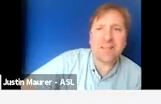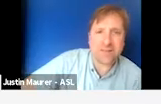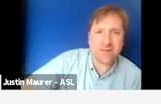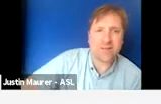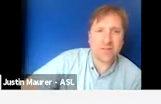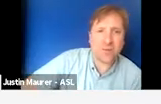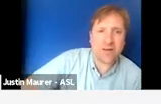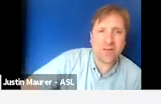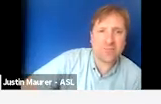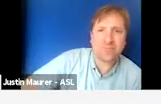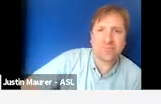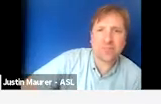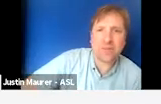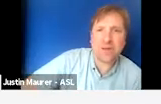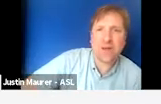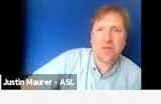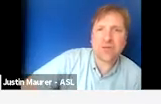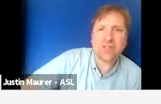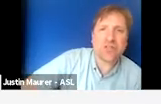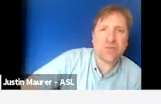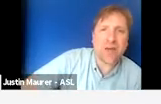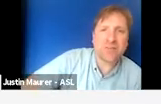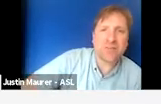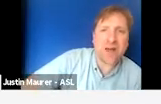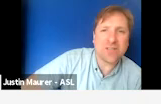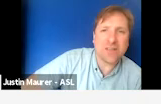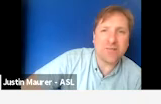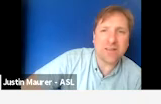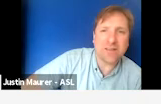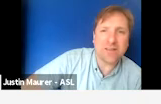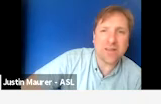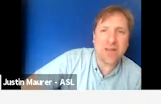Yes, this one here. So these are the two types of captioning devices.